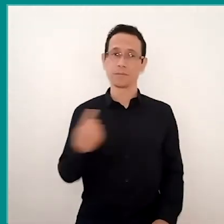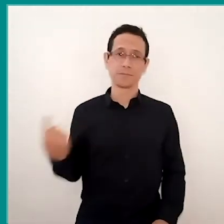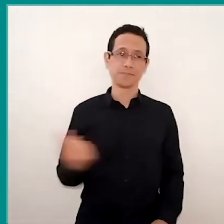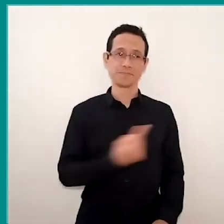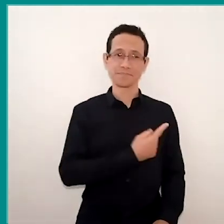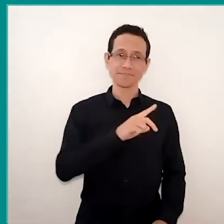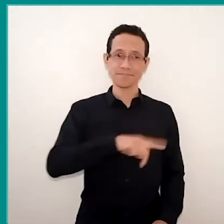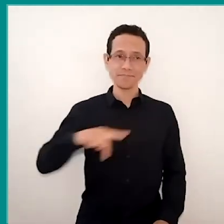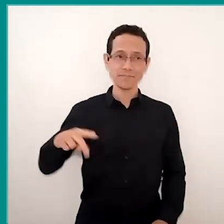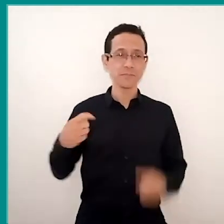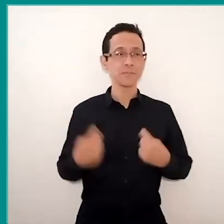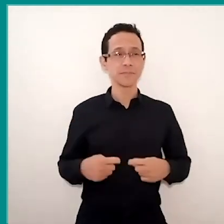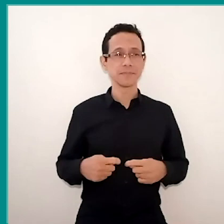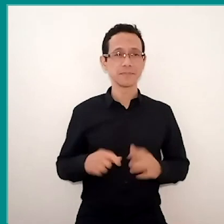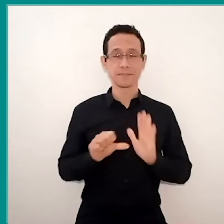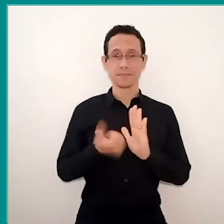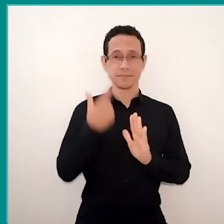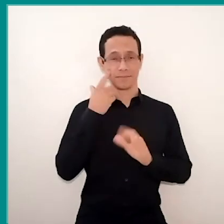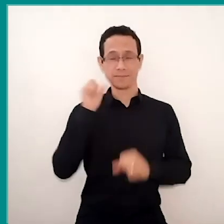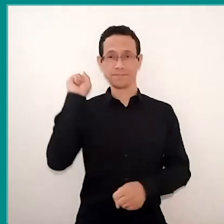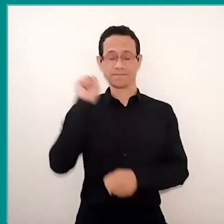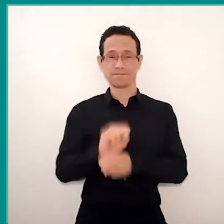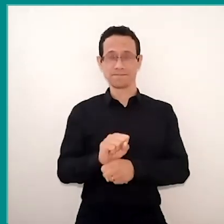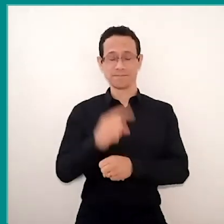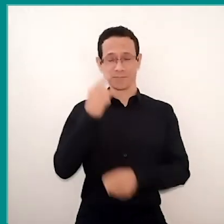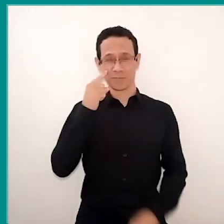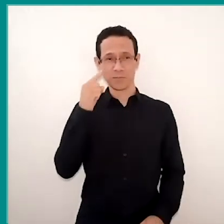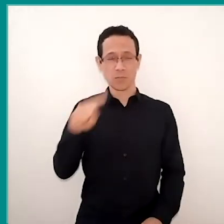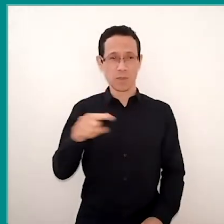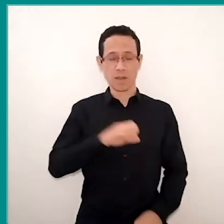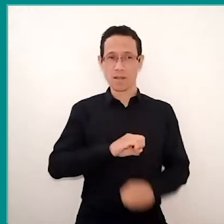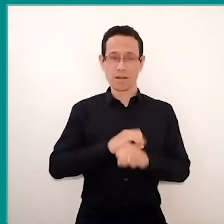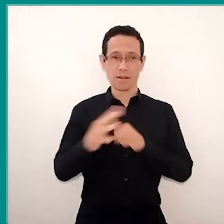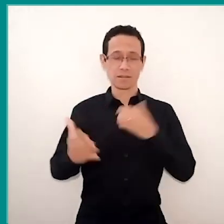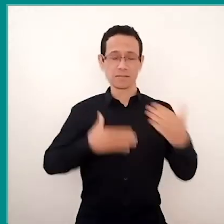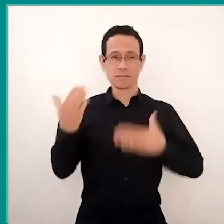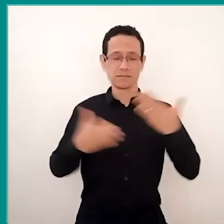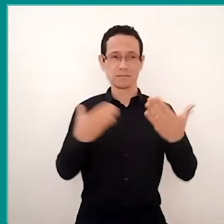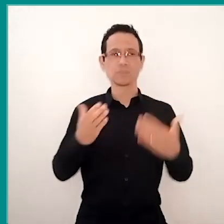after the first moment of paralysis we all had, we know and we have the capacity,